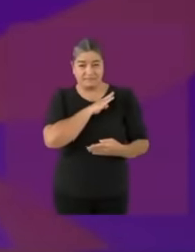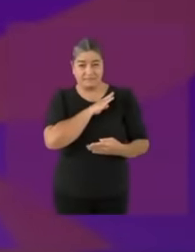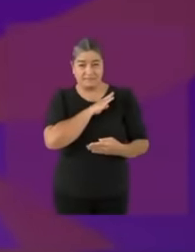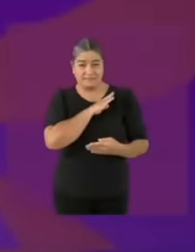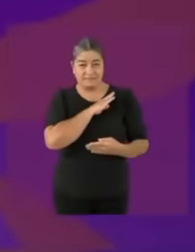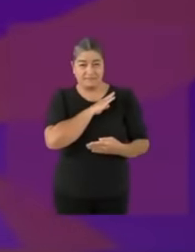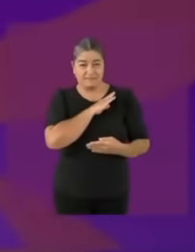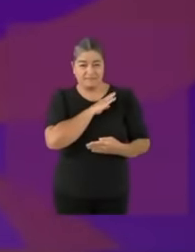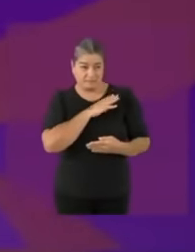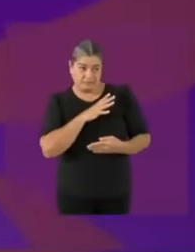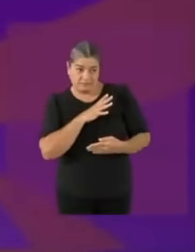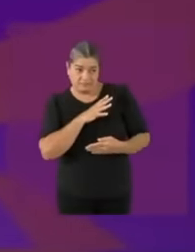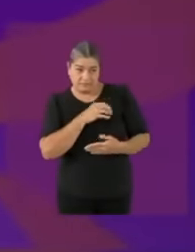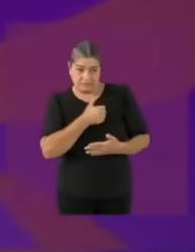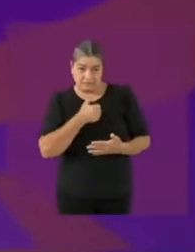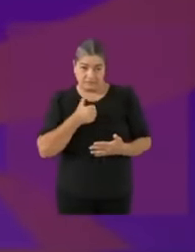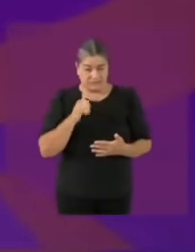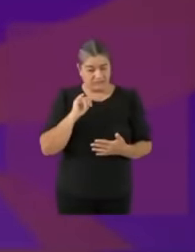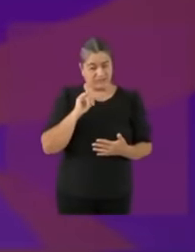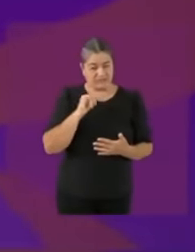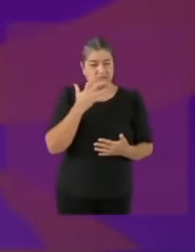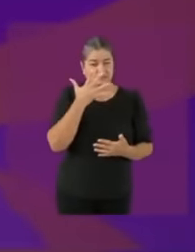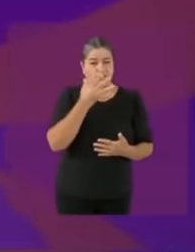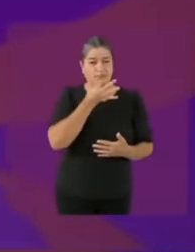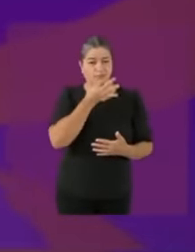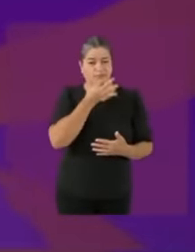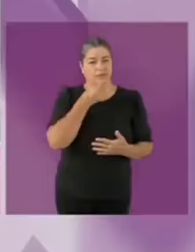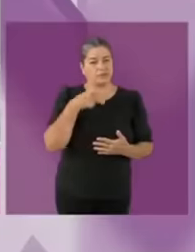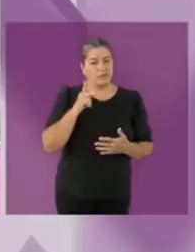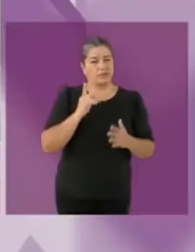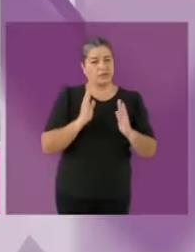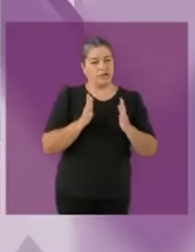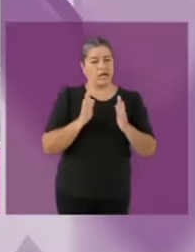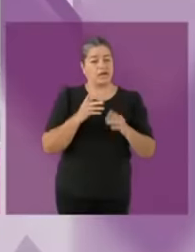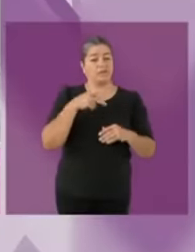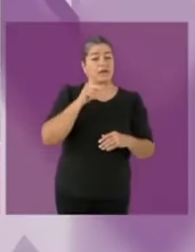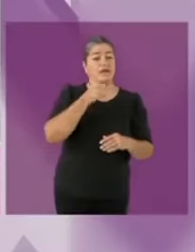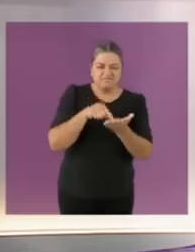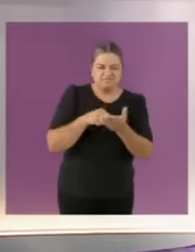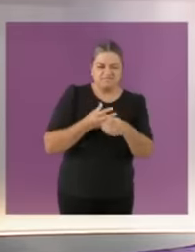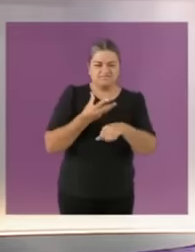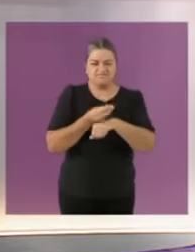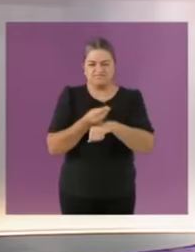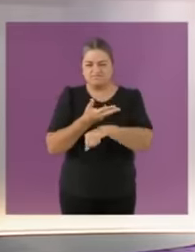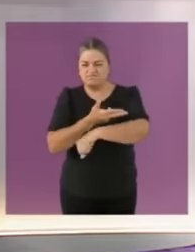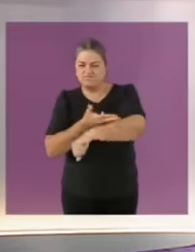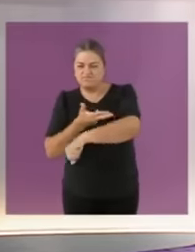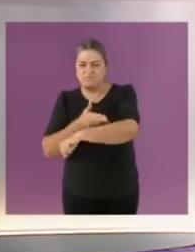of them. you 5 minutes the time bag began Each participation 1 all my life I have defended